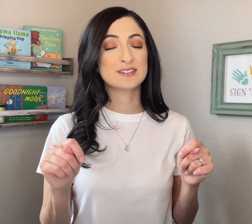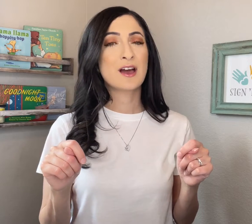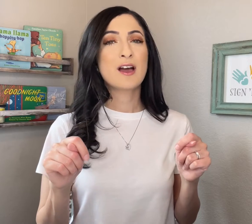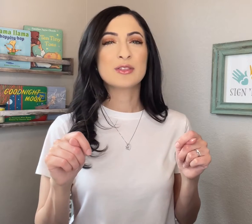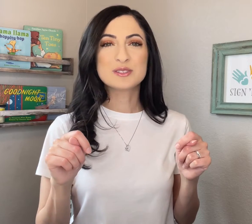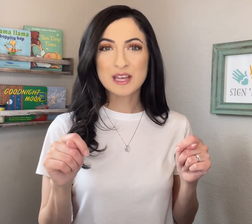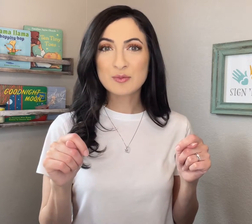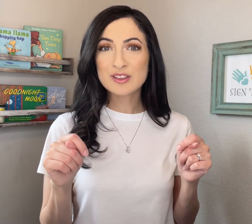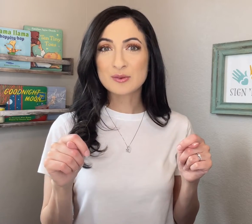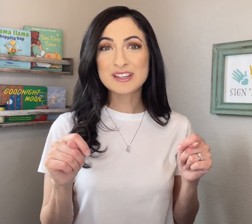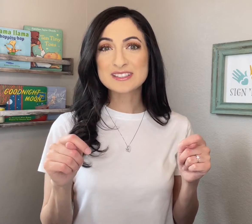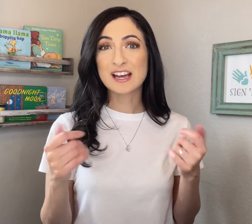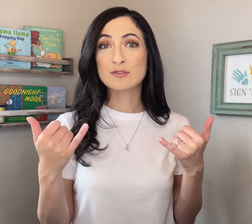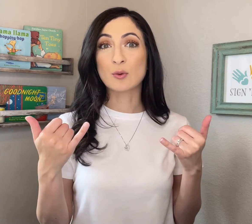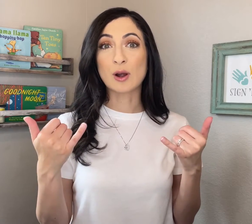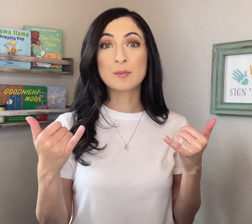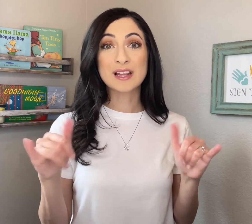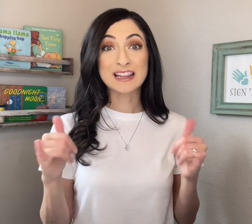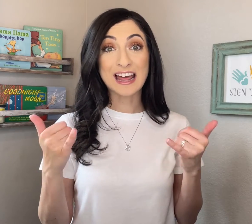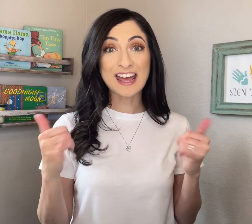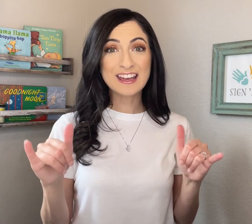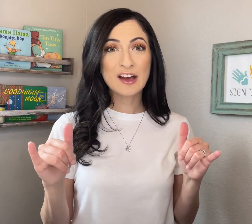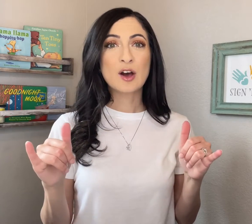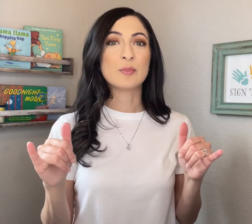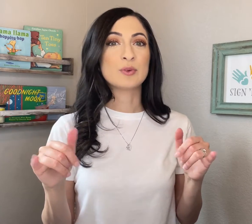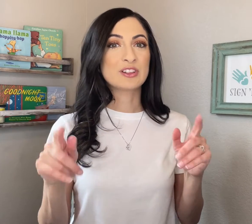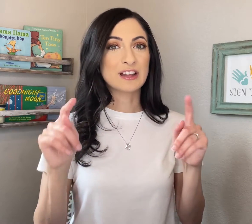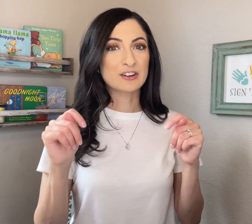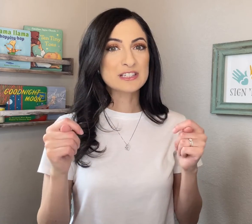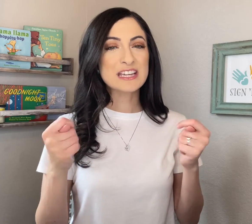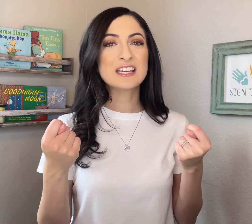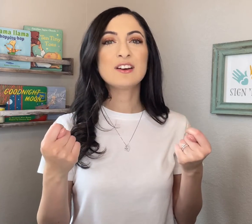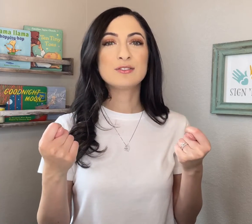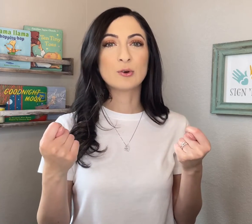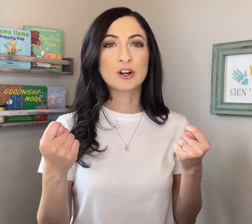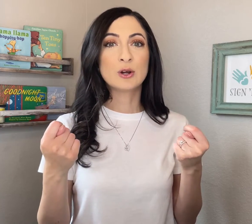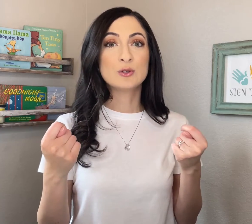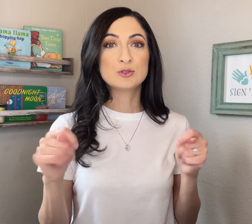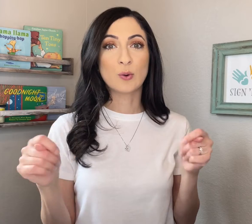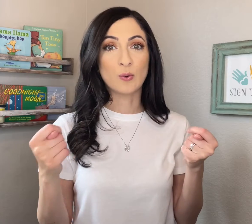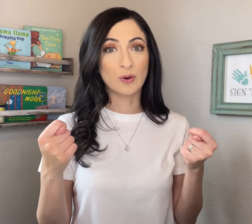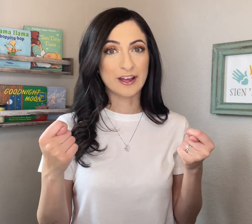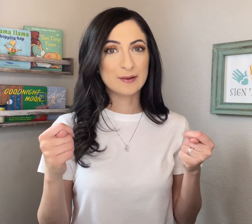the same way that we signed for PLAY but with the letter "T" for TOY.